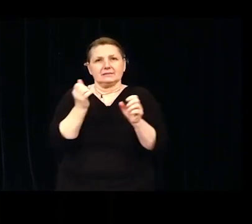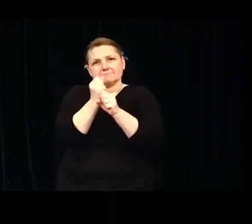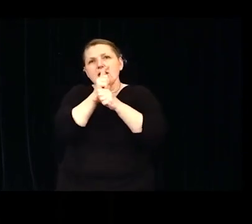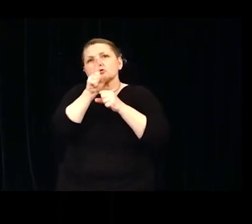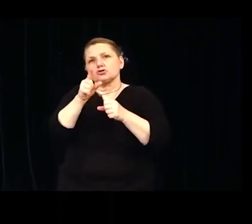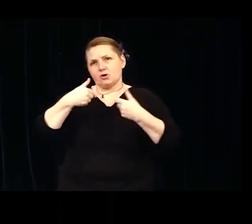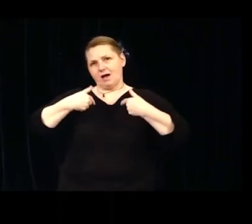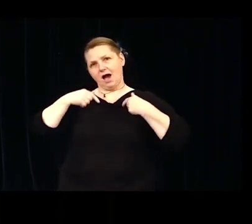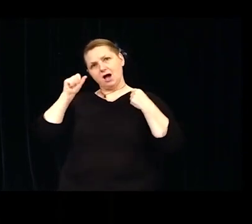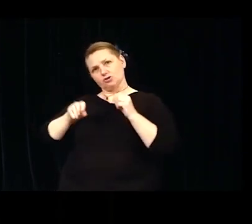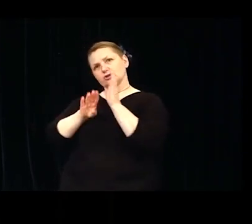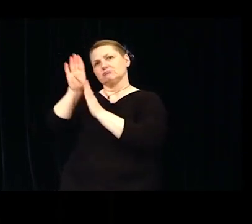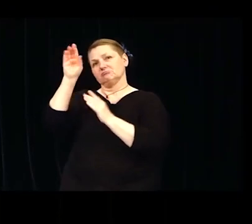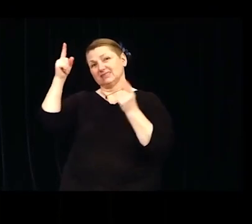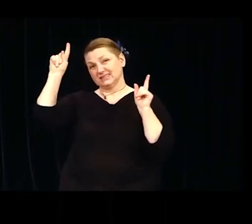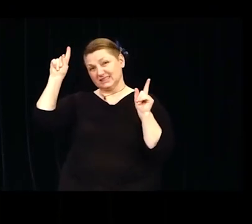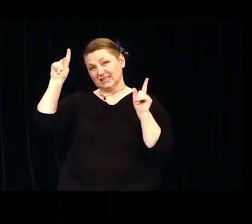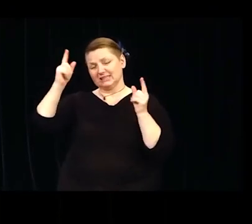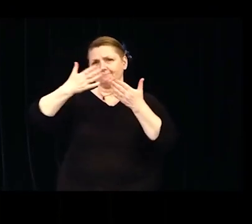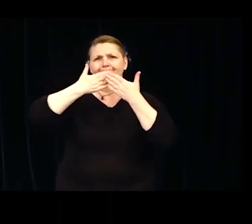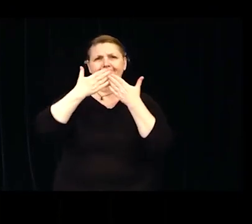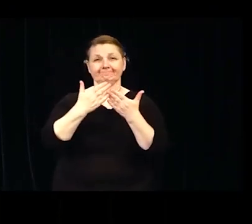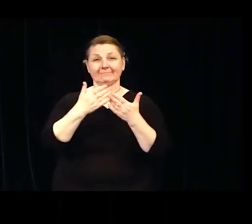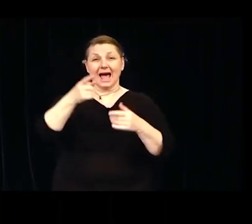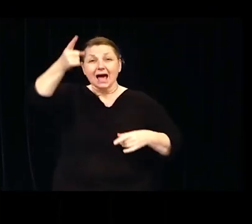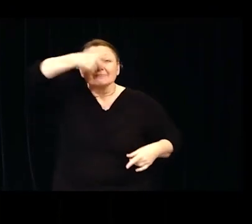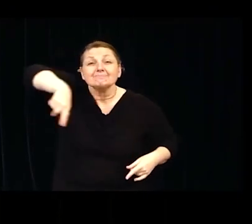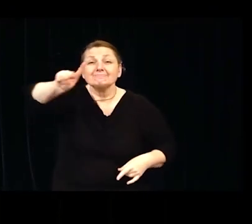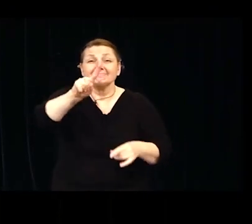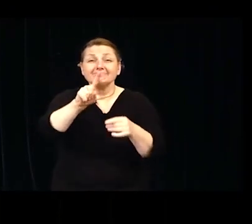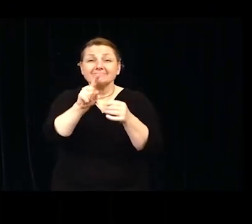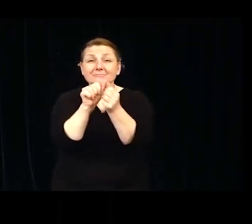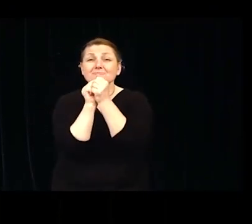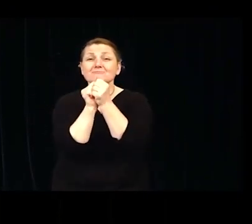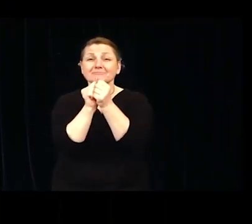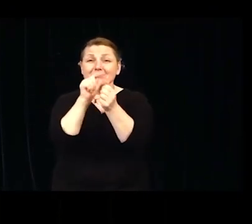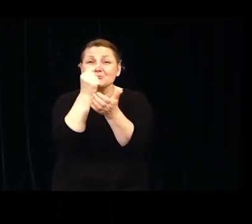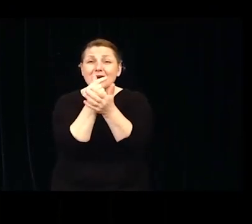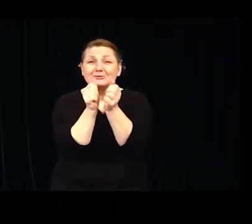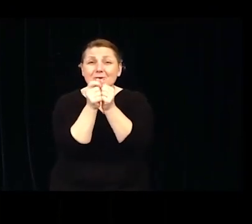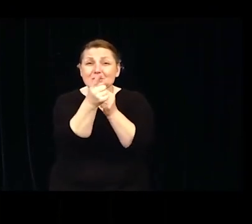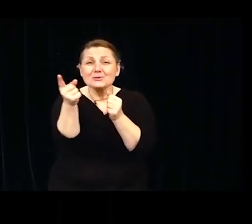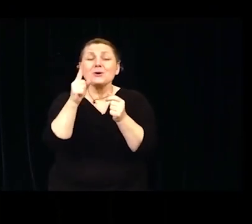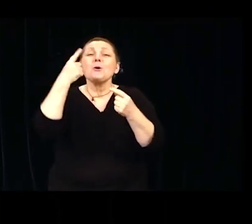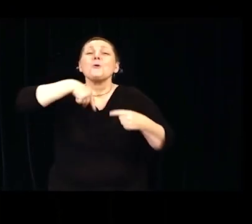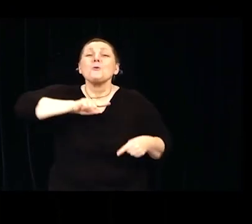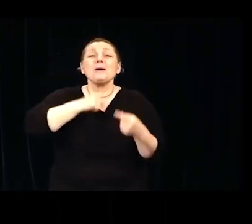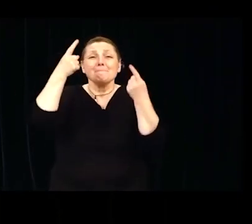My fellow graduates, we made it. To be sure this is not a normal graduation,